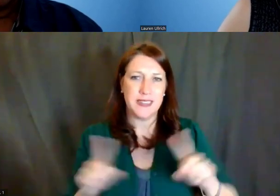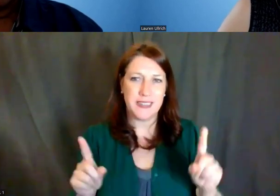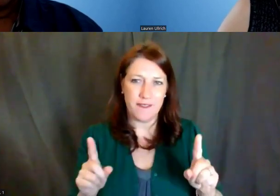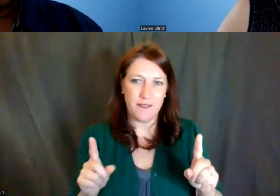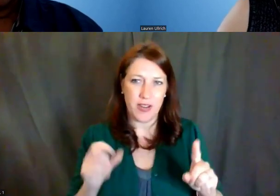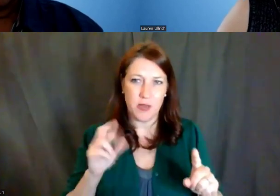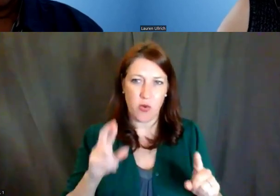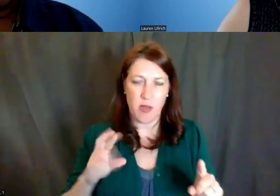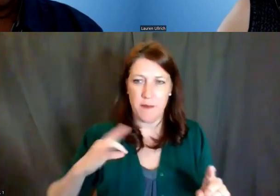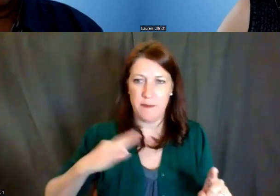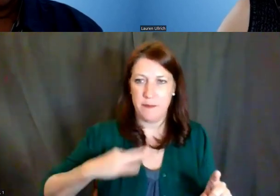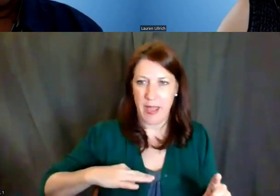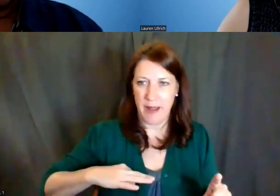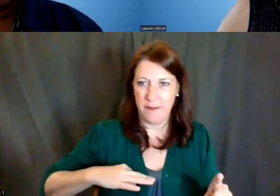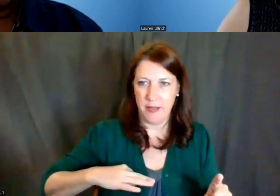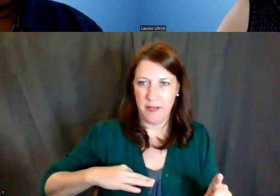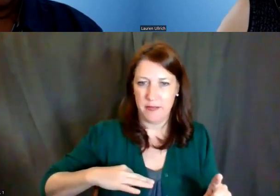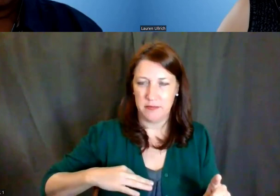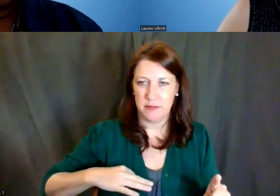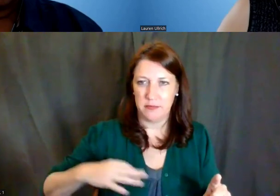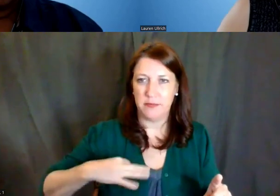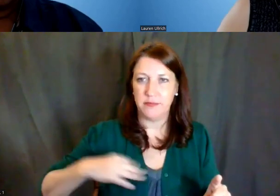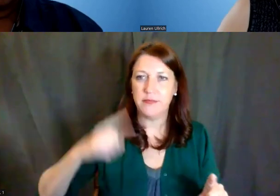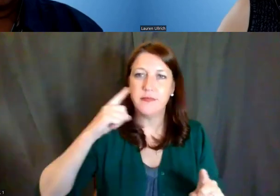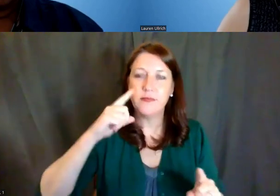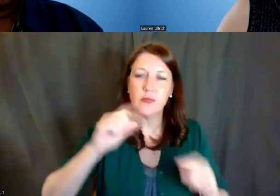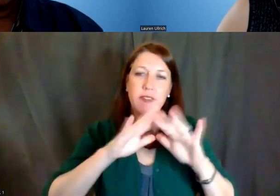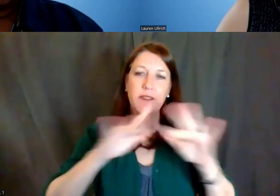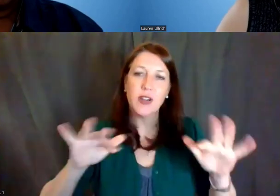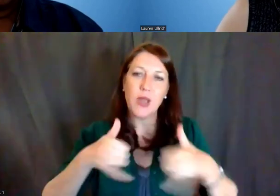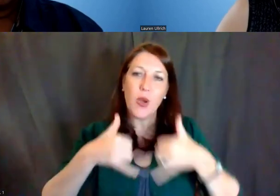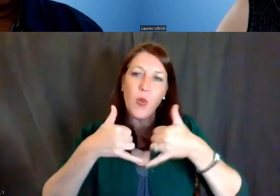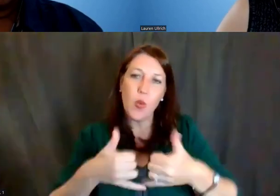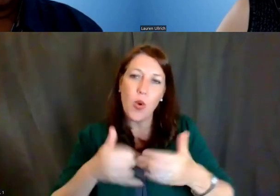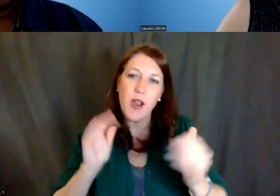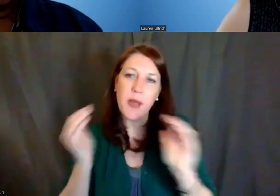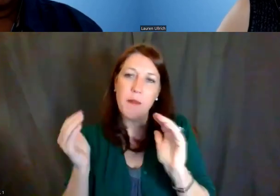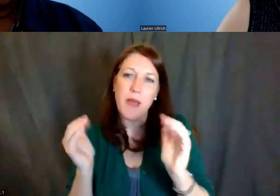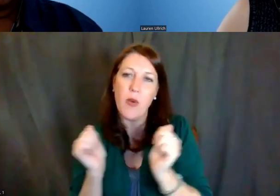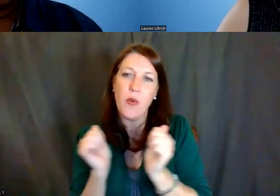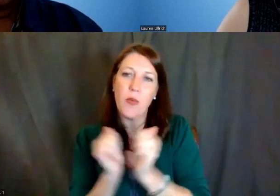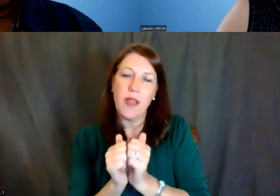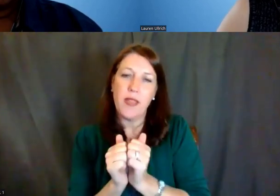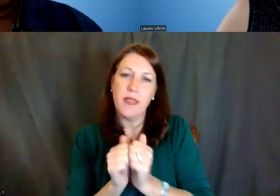of applying to a diversity award versus a parent award?